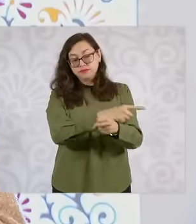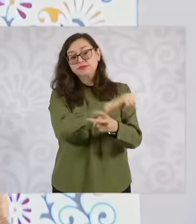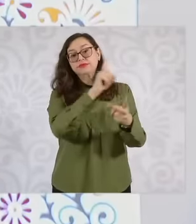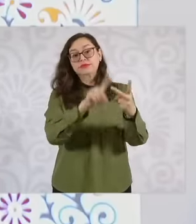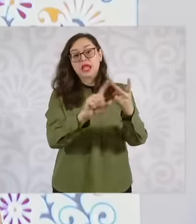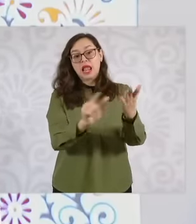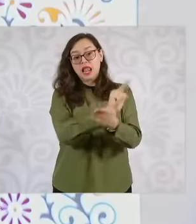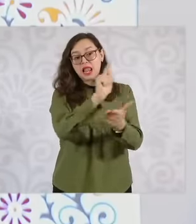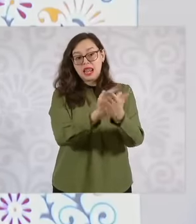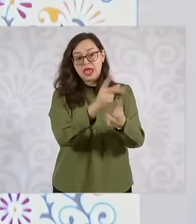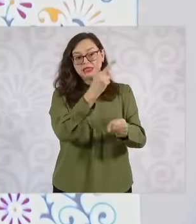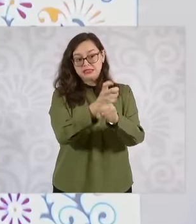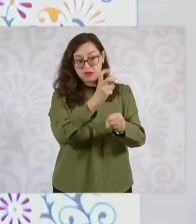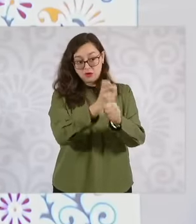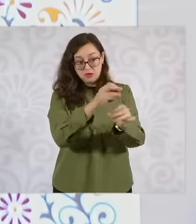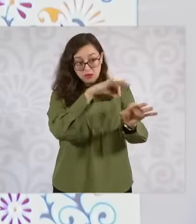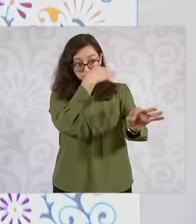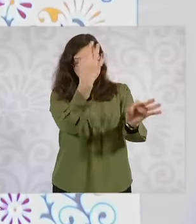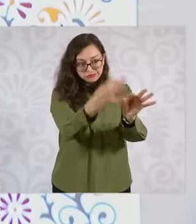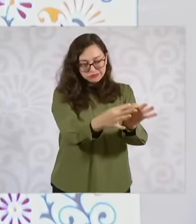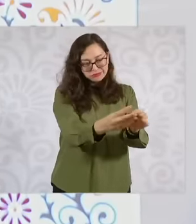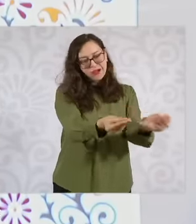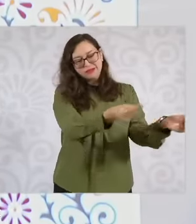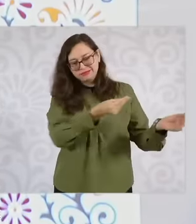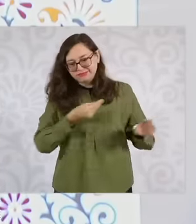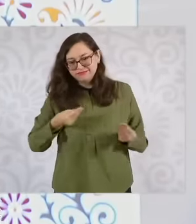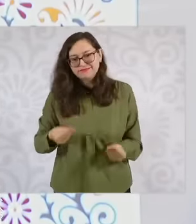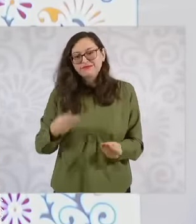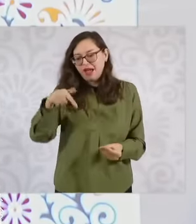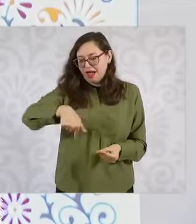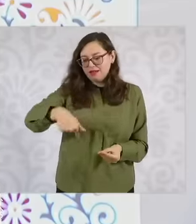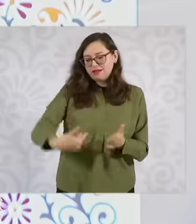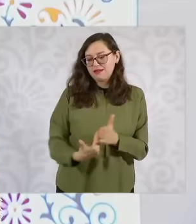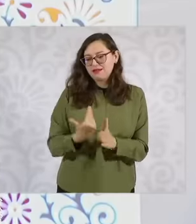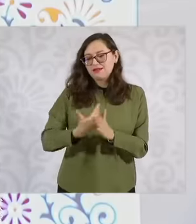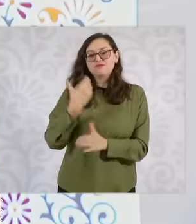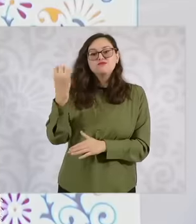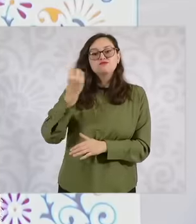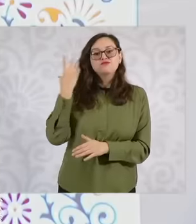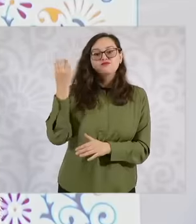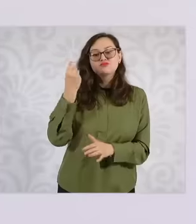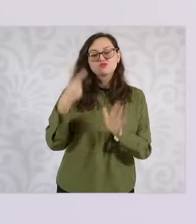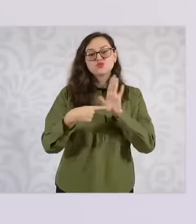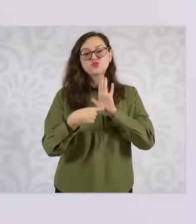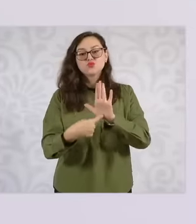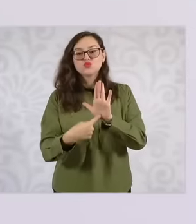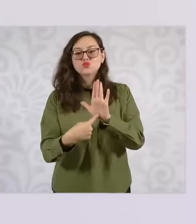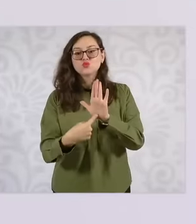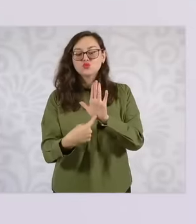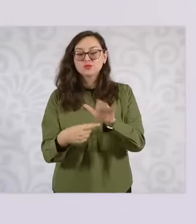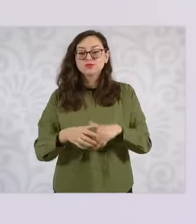, we come here in the morning to explain to you in detail how this company works, yes. And for